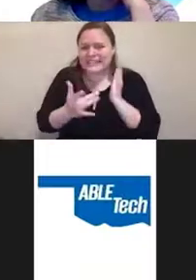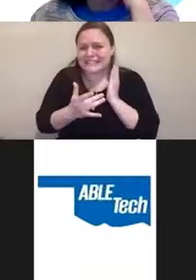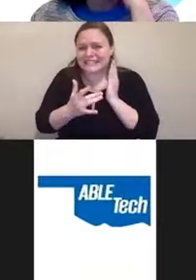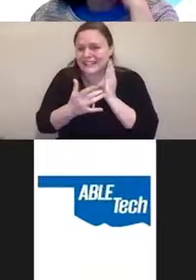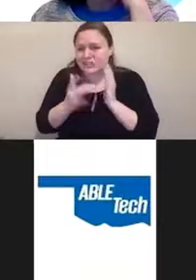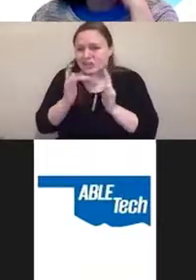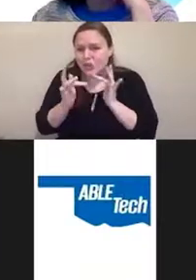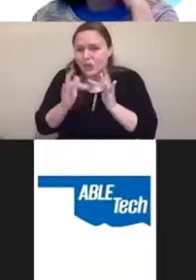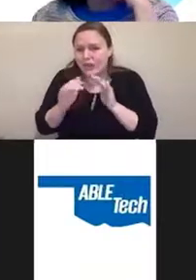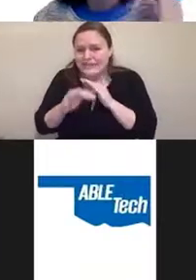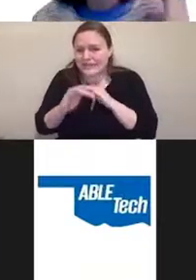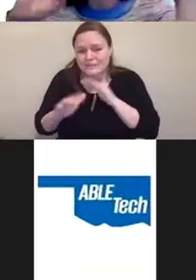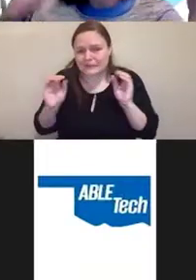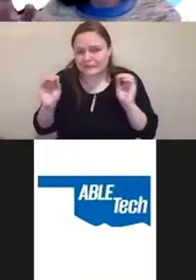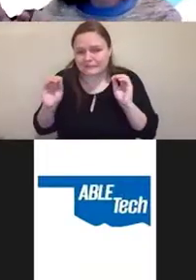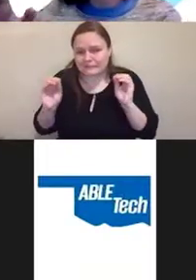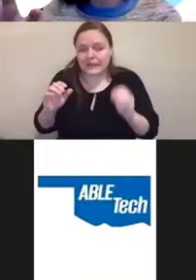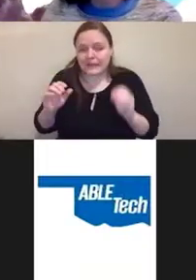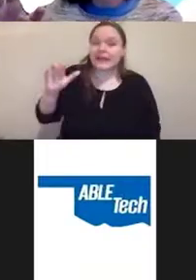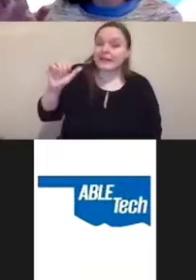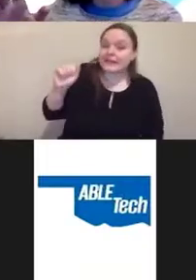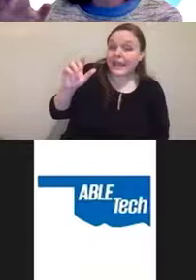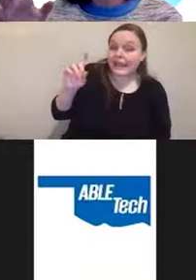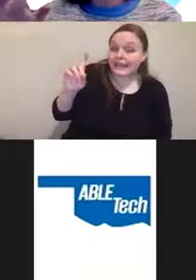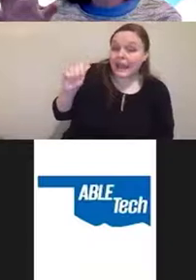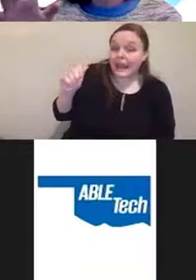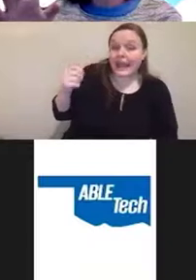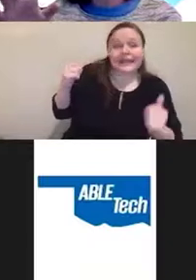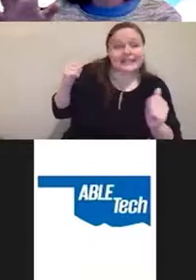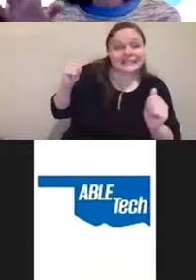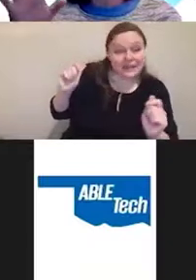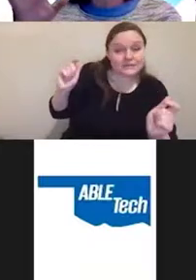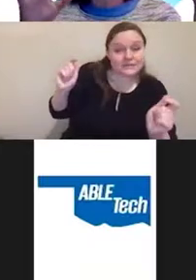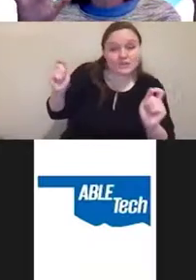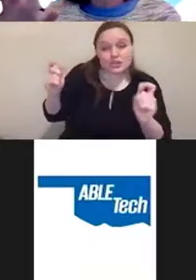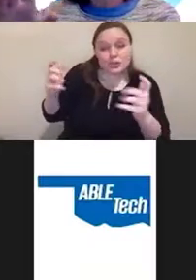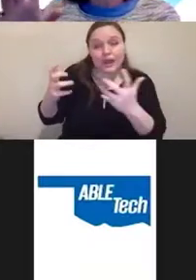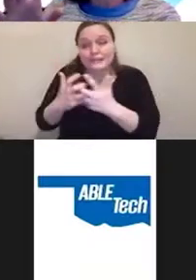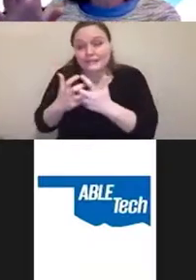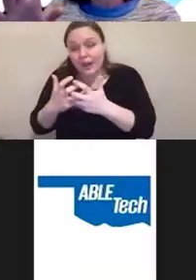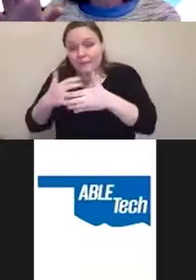The ADA attempted to adopt WCAG as its standard,